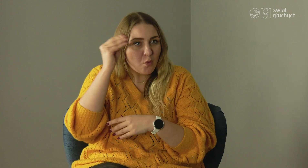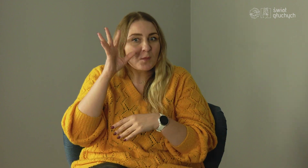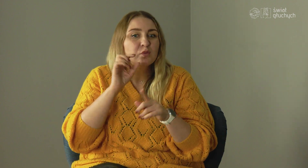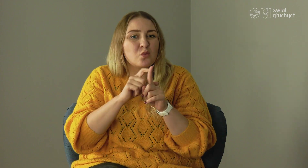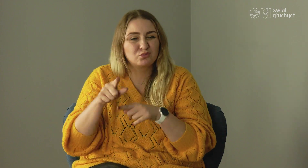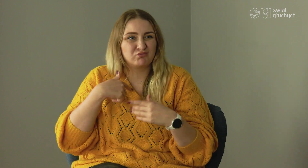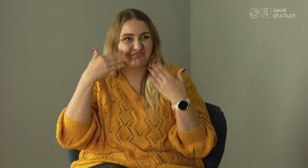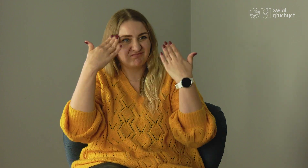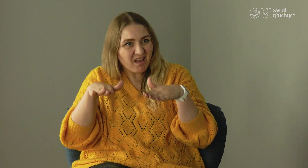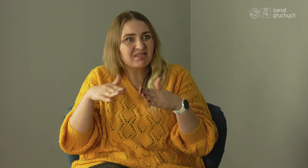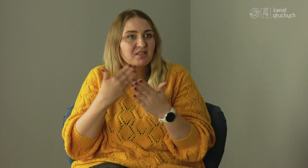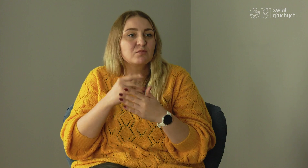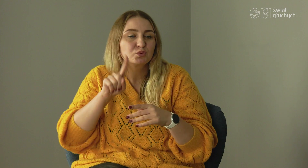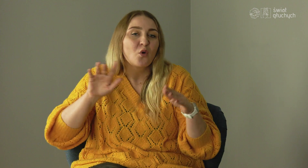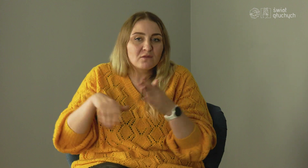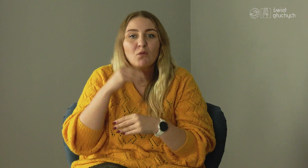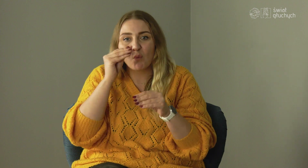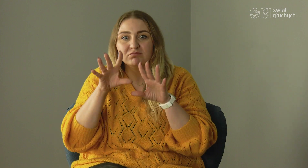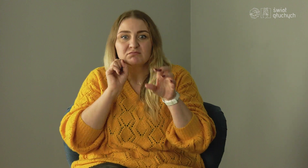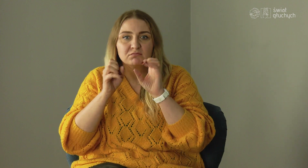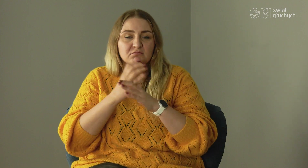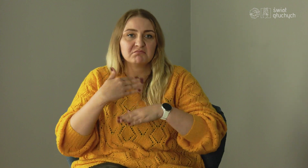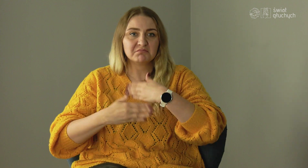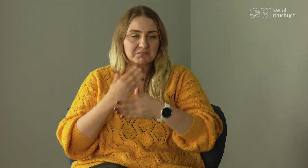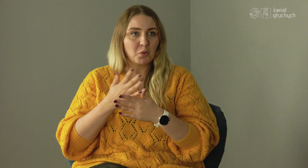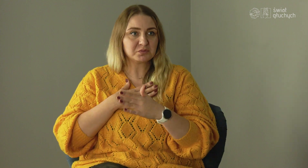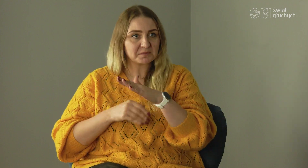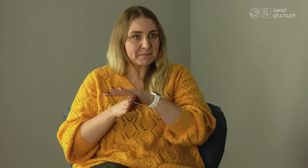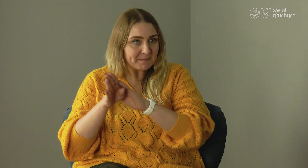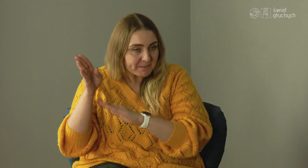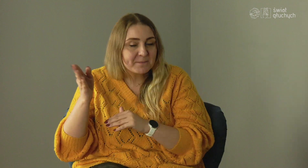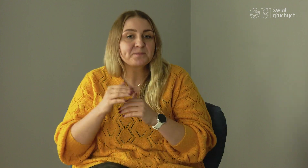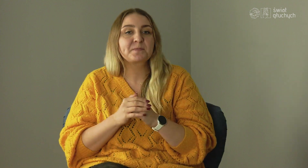because I didn't know the words, as time went on, I could feel myself improving.